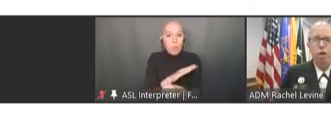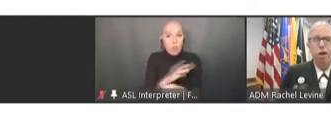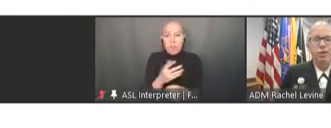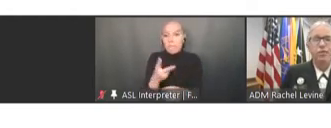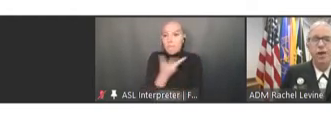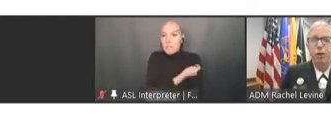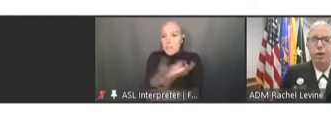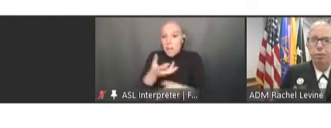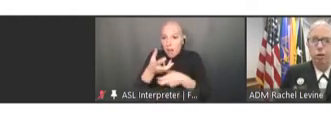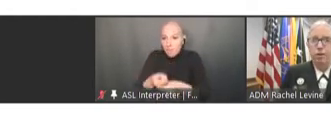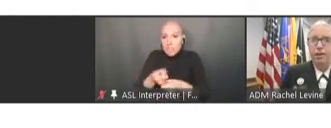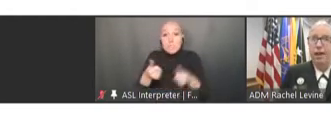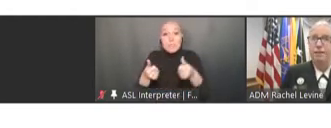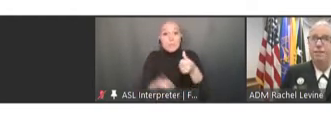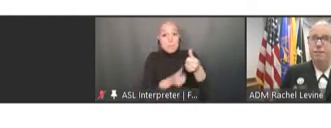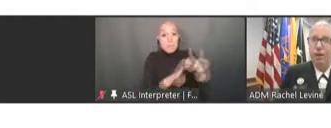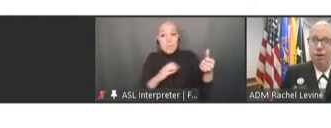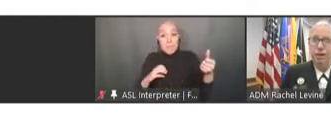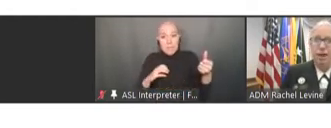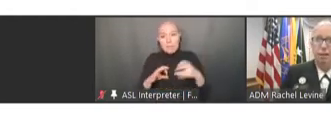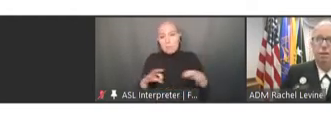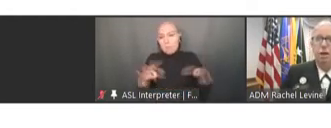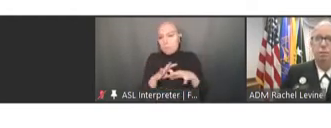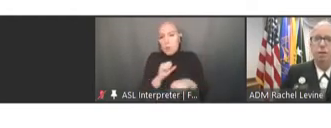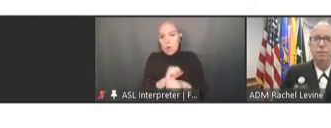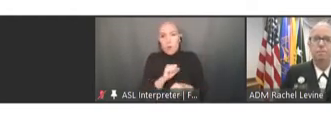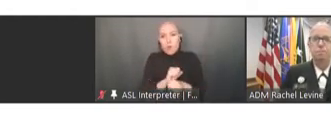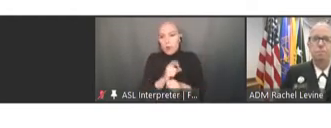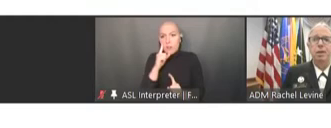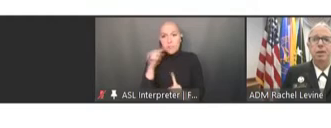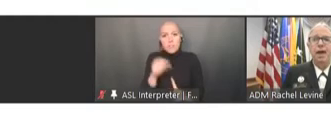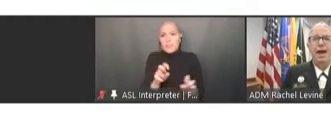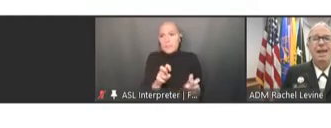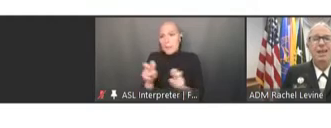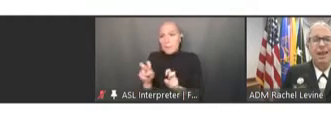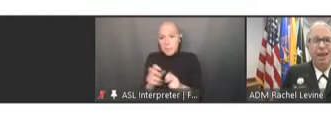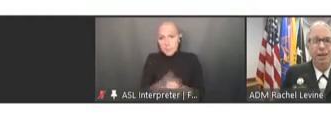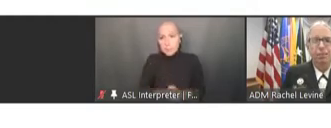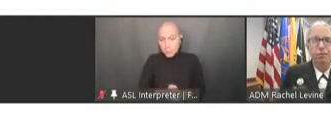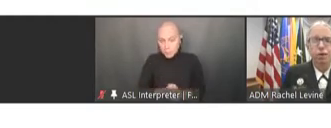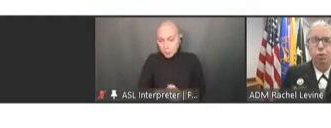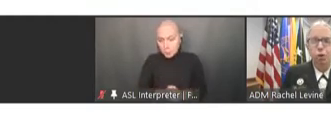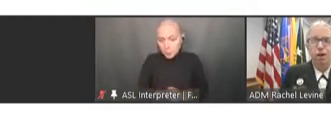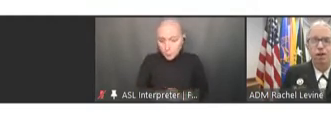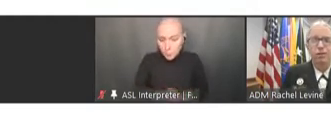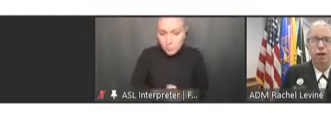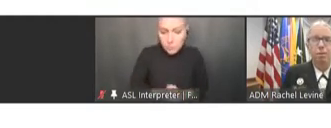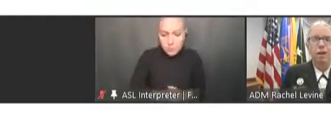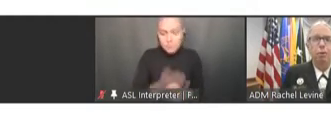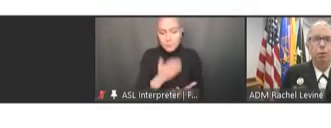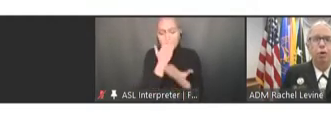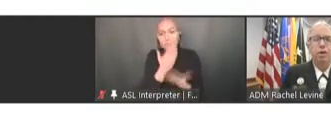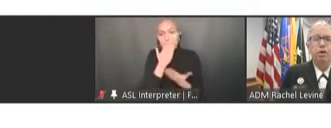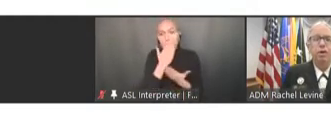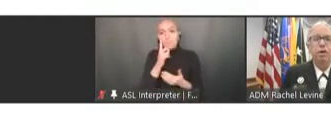on this very important and very timely topic. I thank them for their work in developing a report